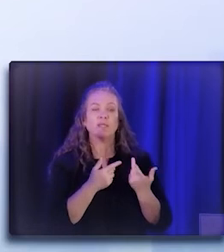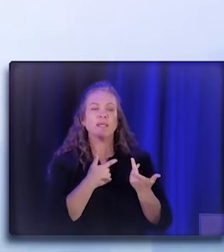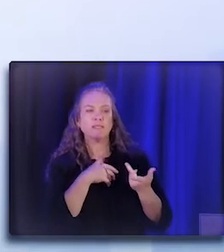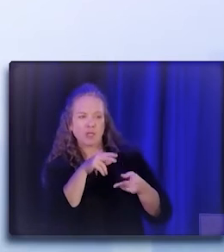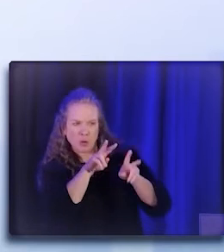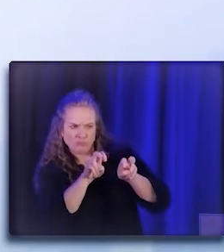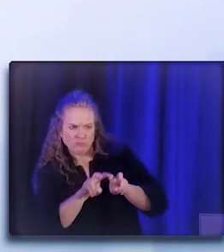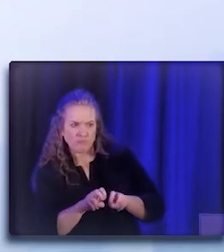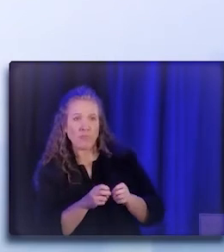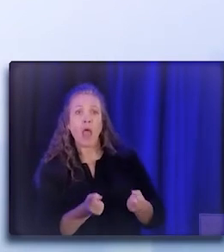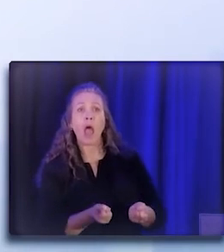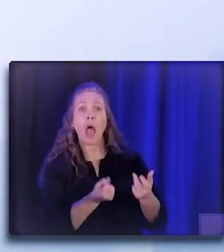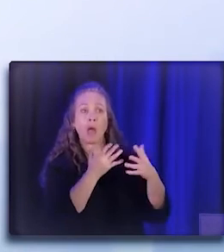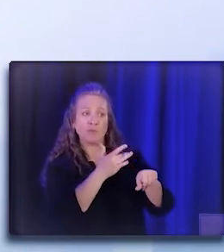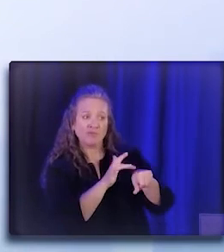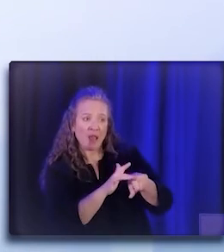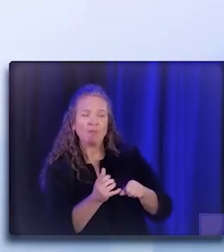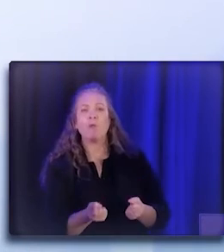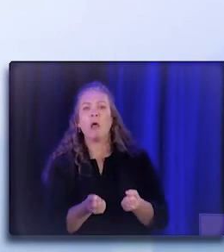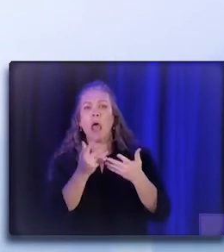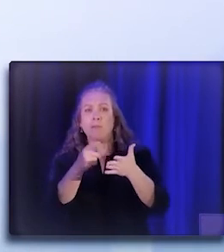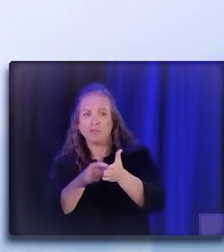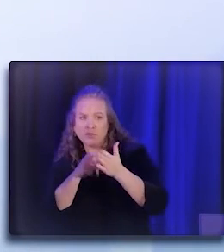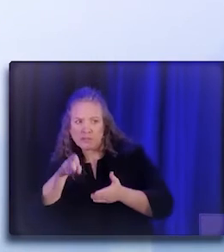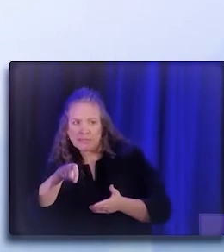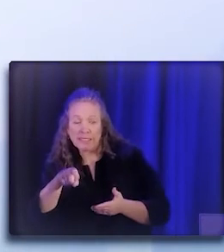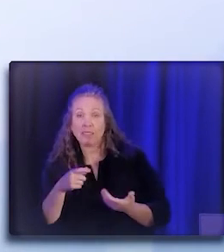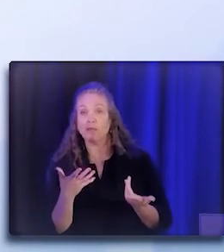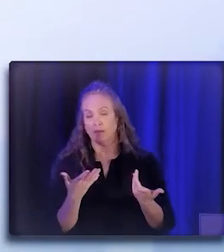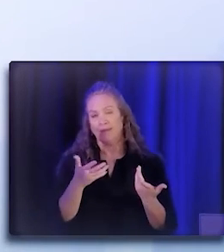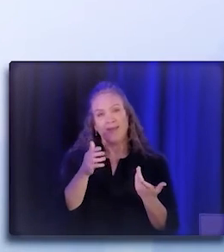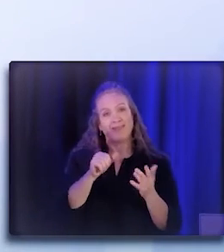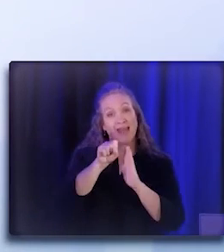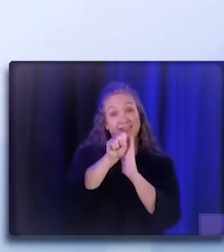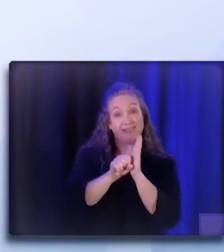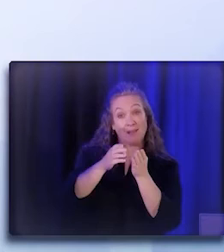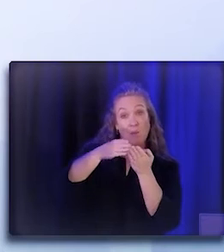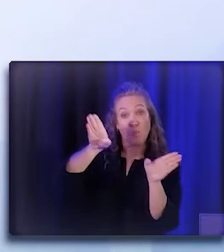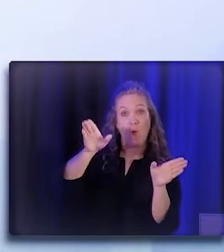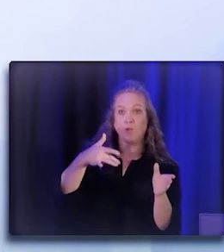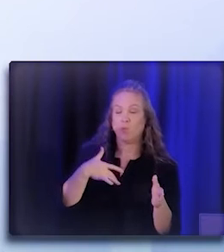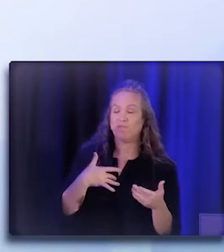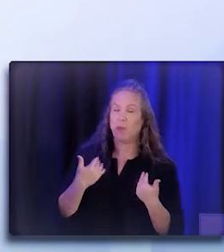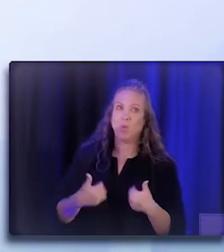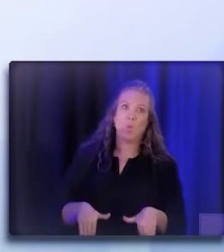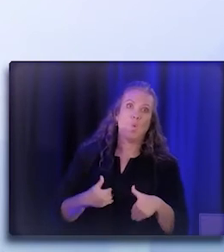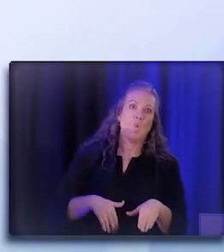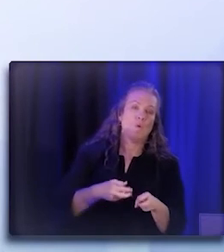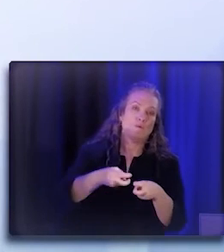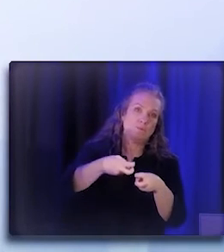It was one of the things that we were looking at statewide, which we found extremely difficult to get to at scale.